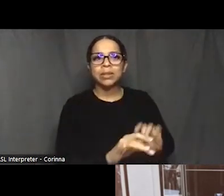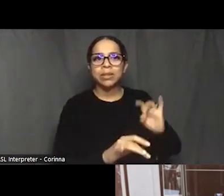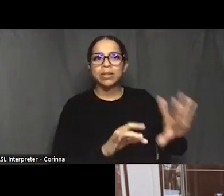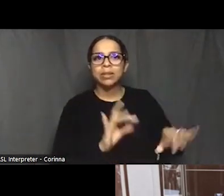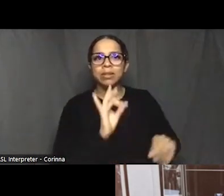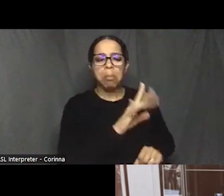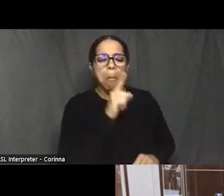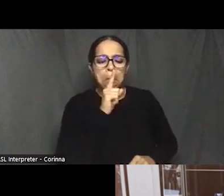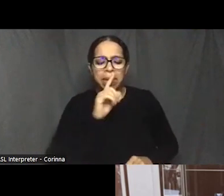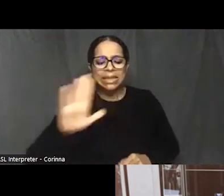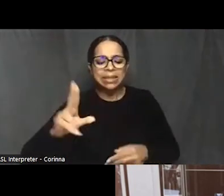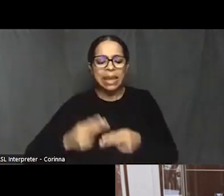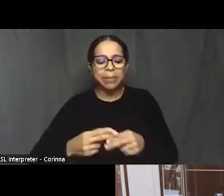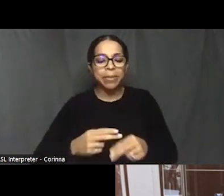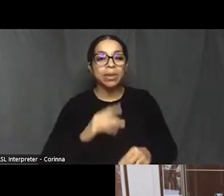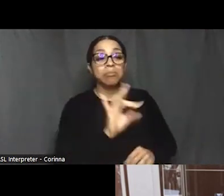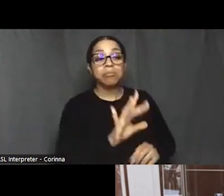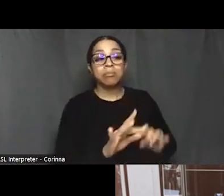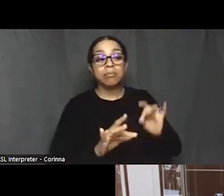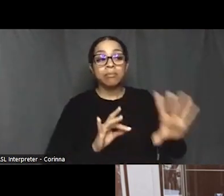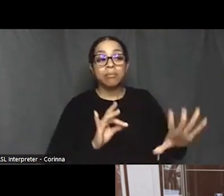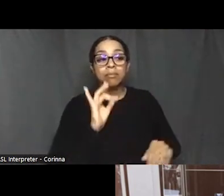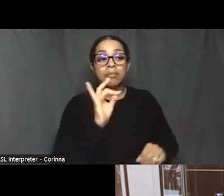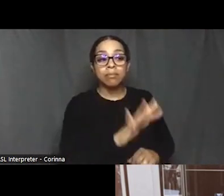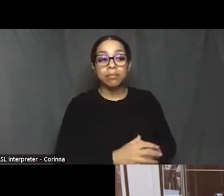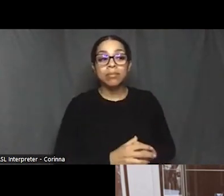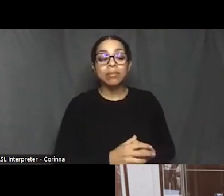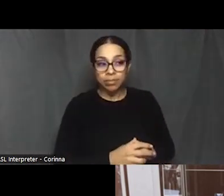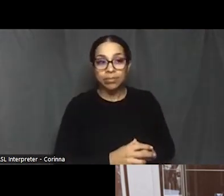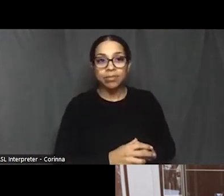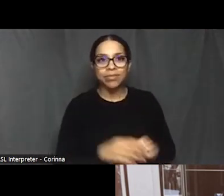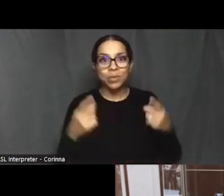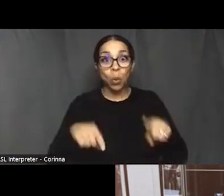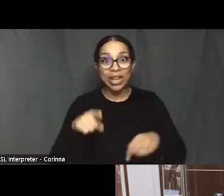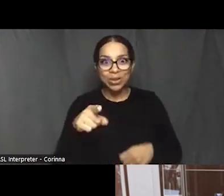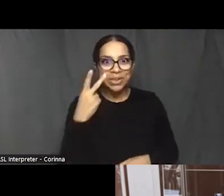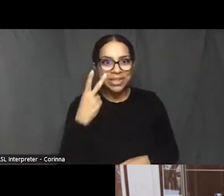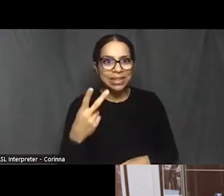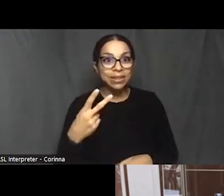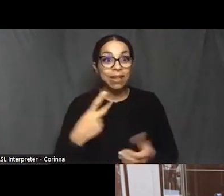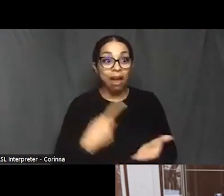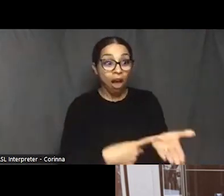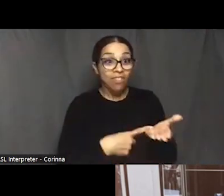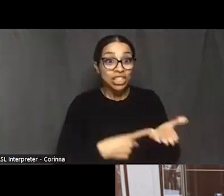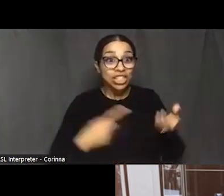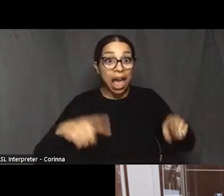and we brought them directly. So when you see that conversation happening, these people are responding